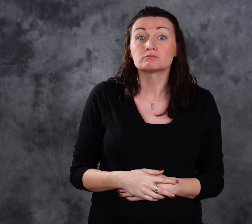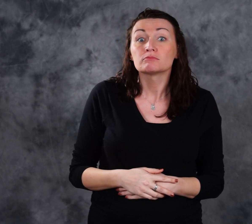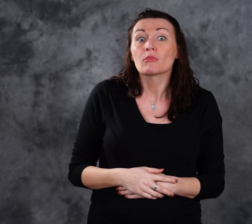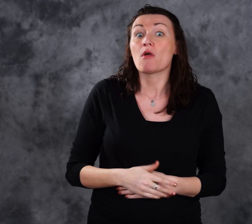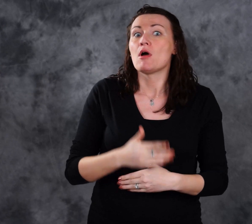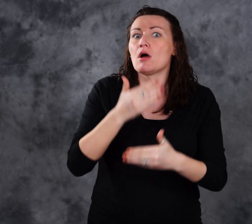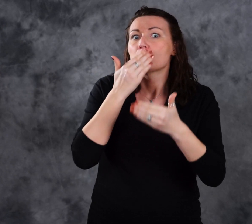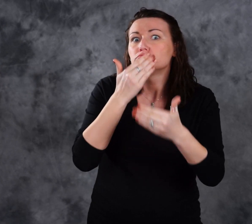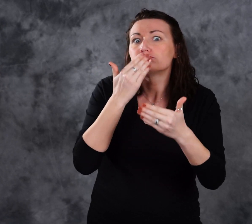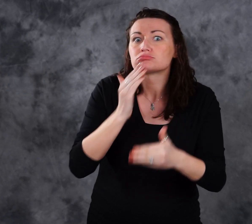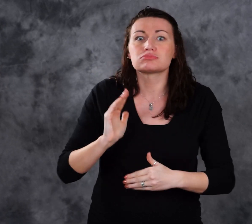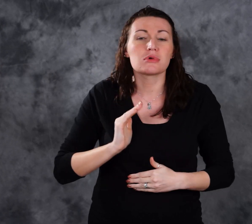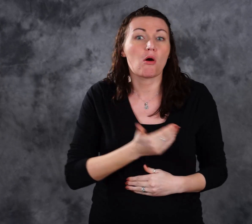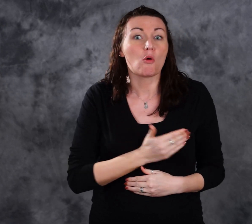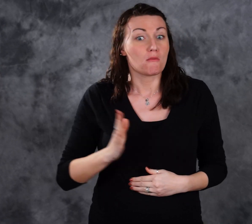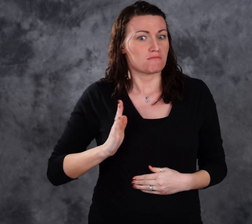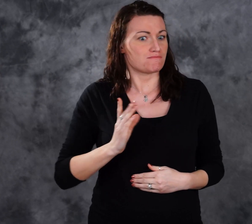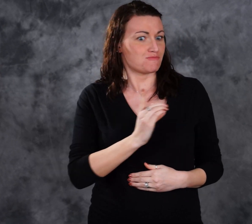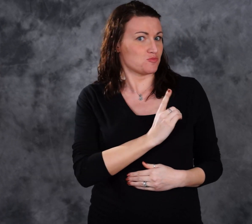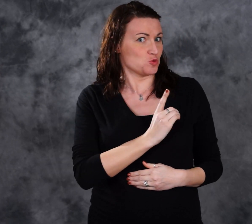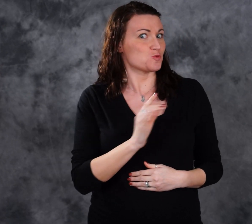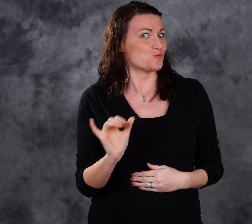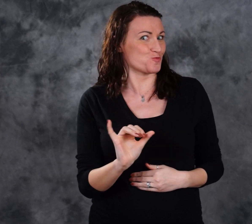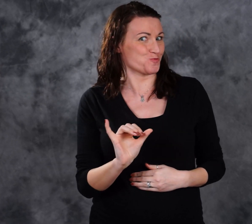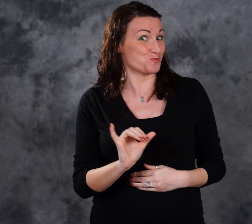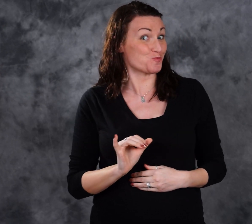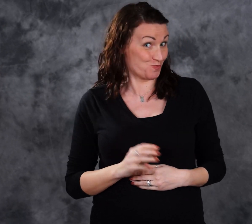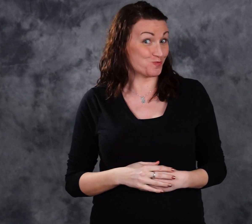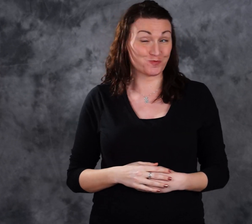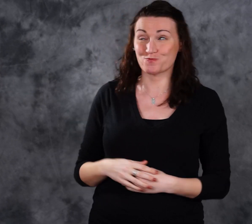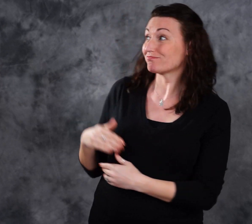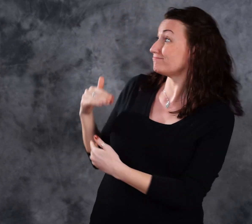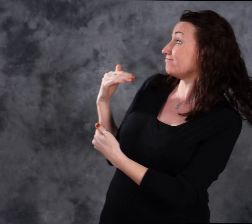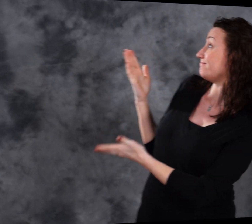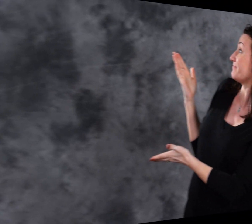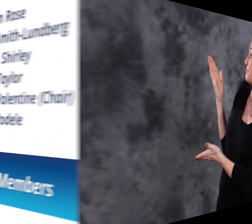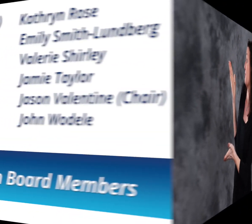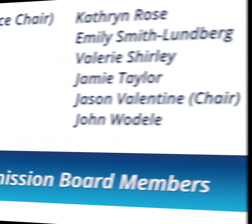And thank you to our board.